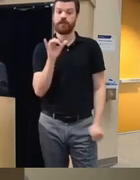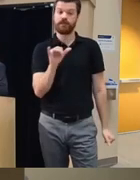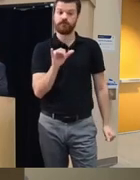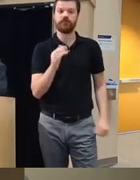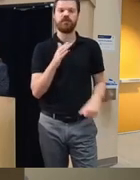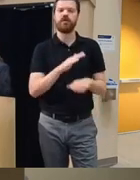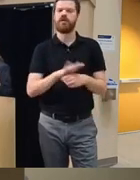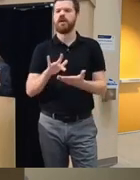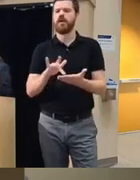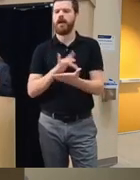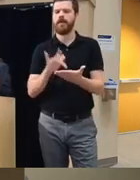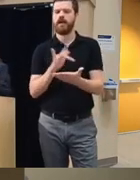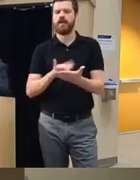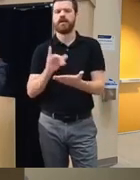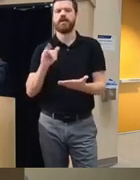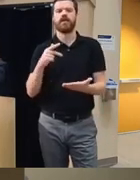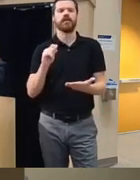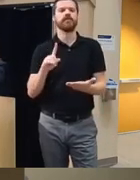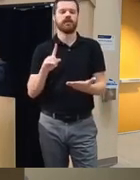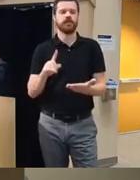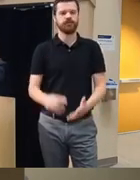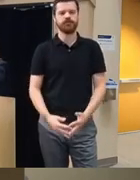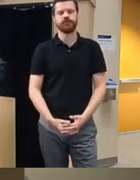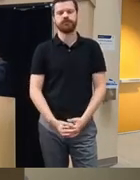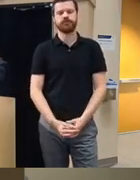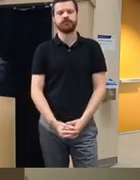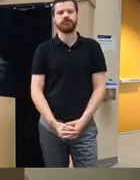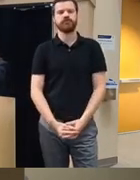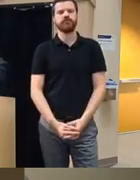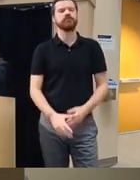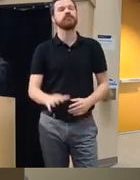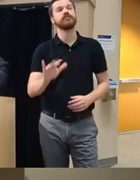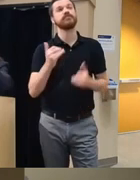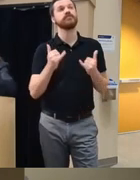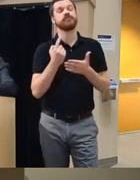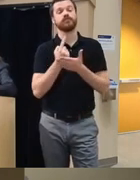iPads um and it is we just um um it was about a week ago it is available now in